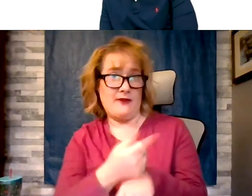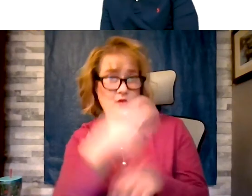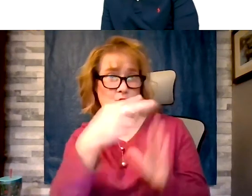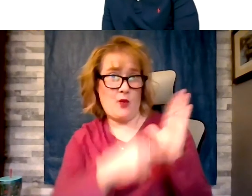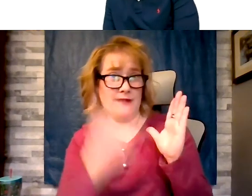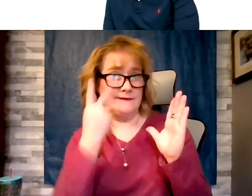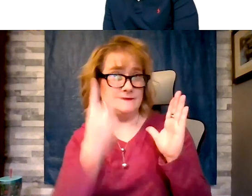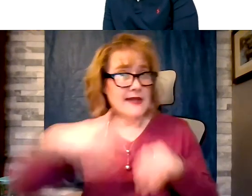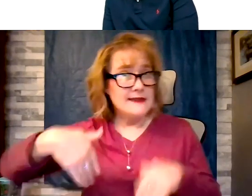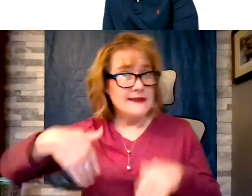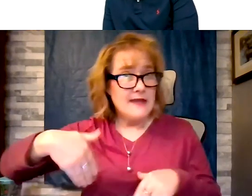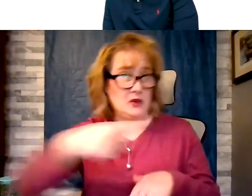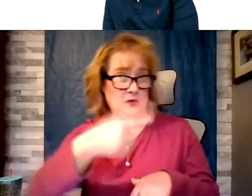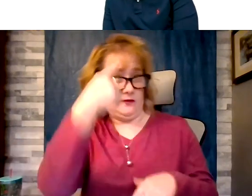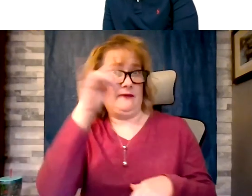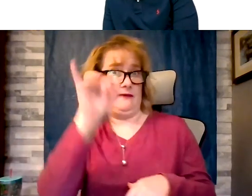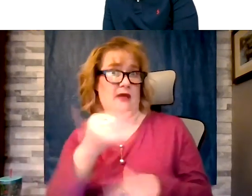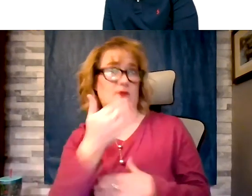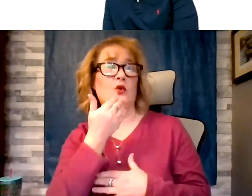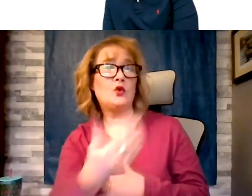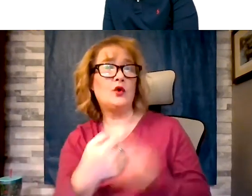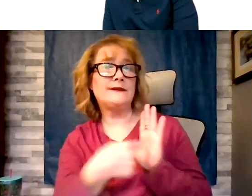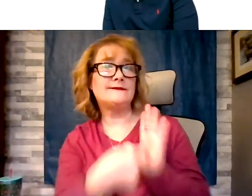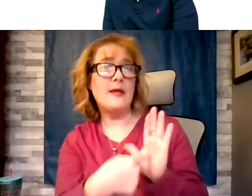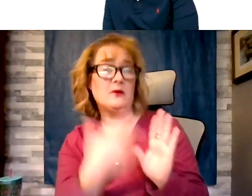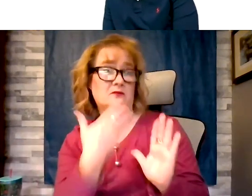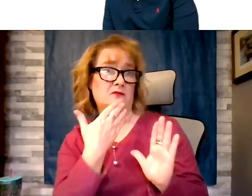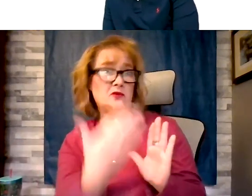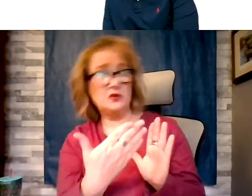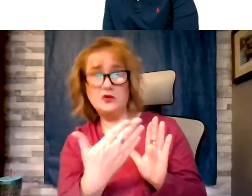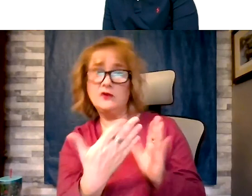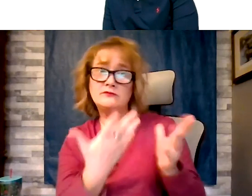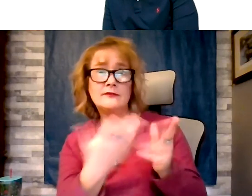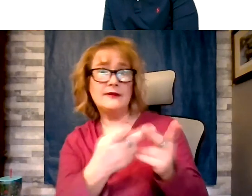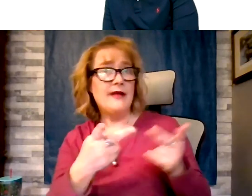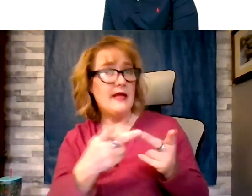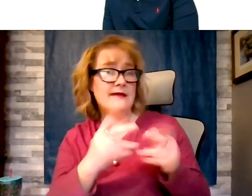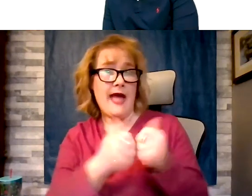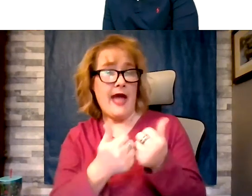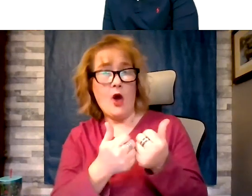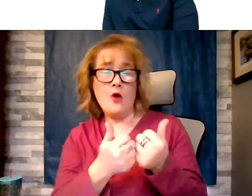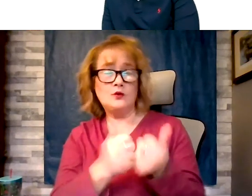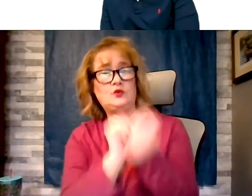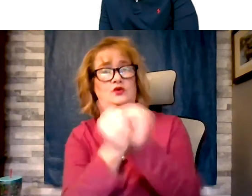example of good on how to go about changing your diet? I have not seen that. I guess